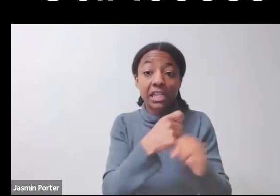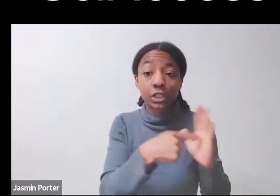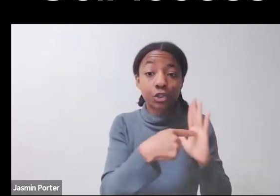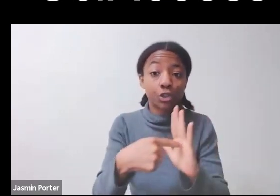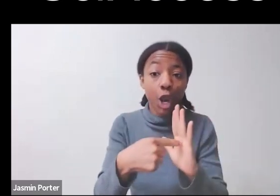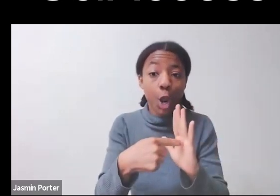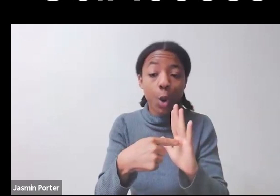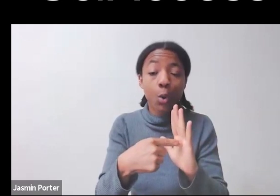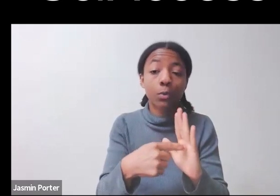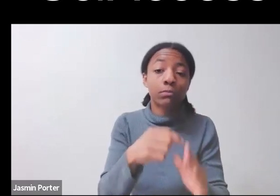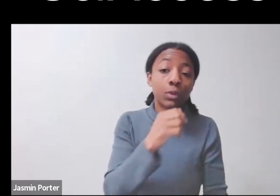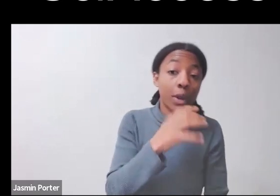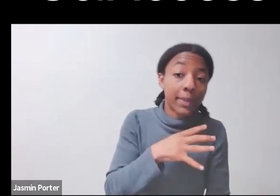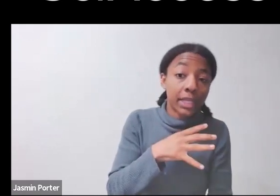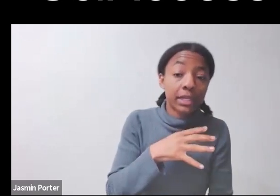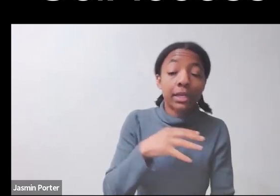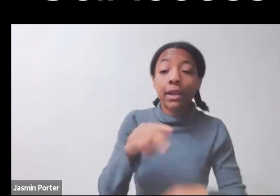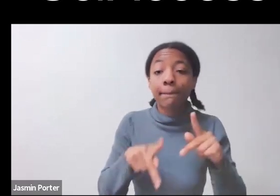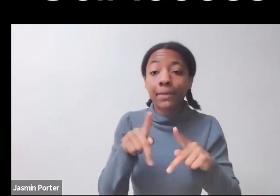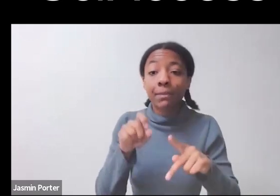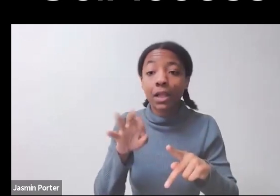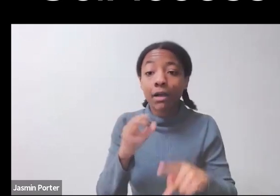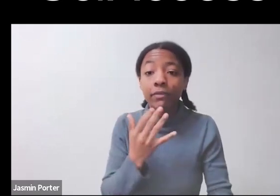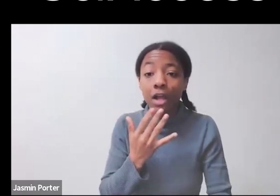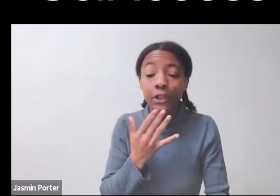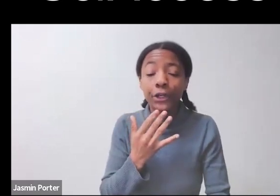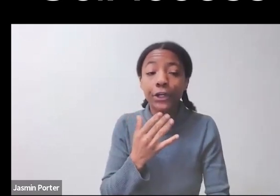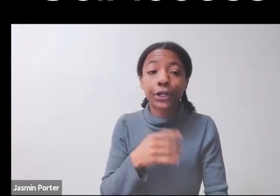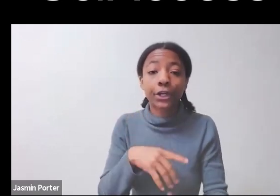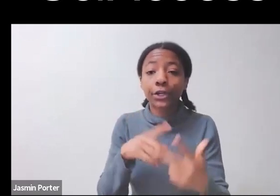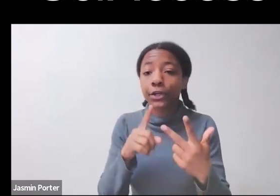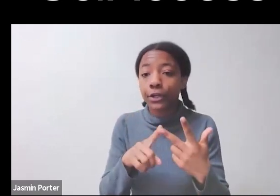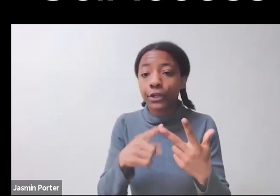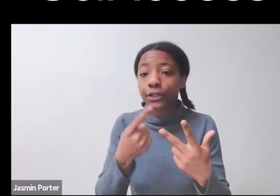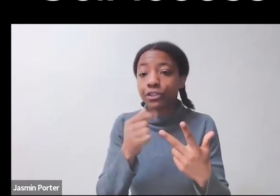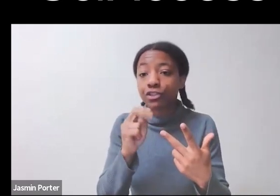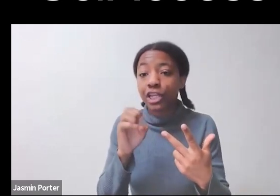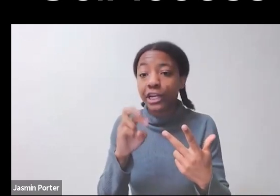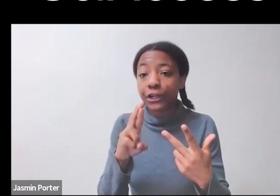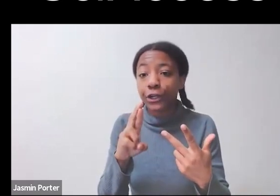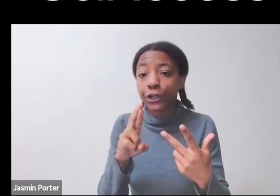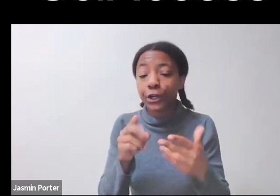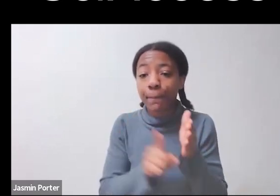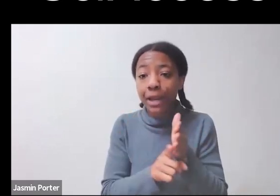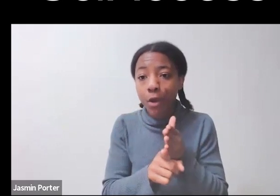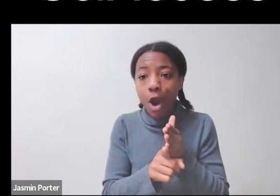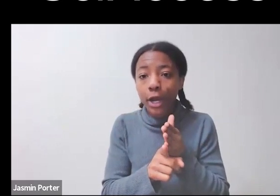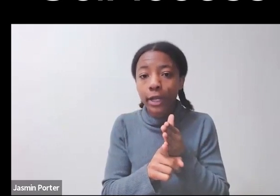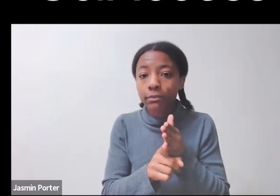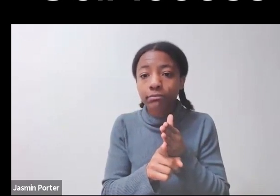disabled people in particular tend to be even more excluded from STEM when we think about issues of access.